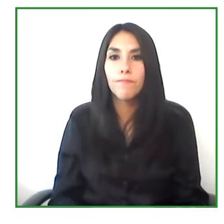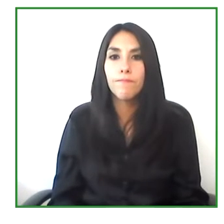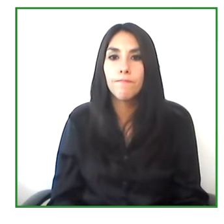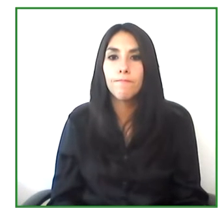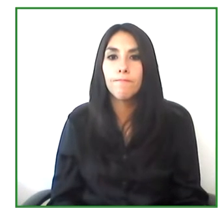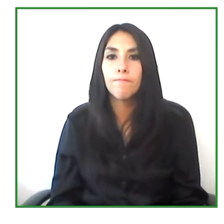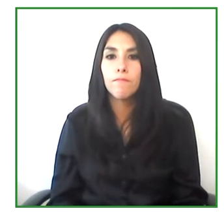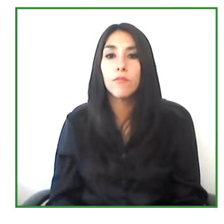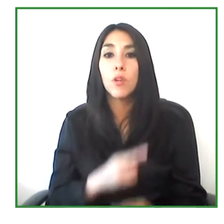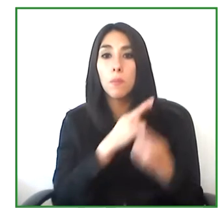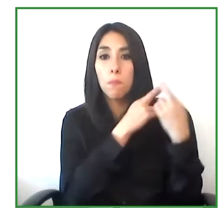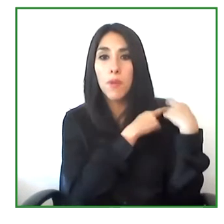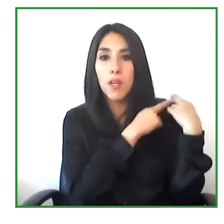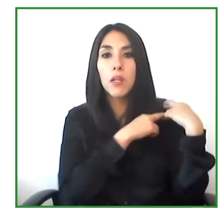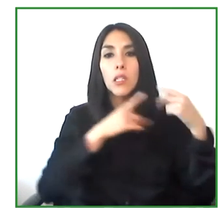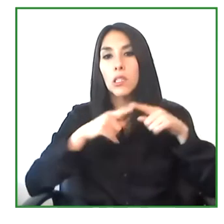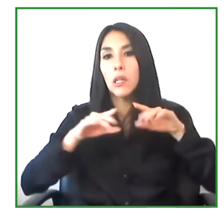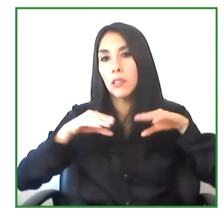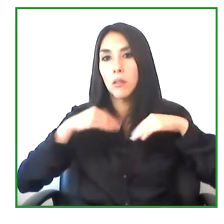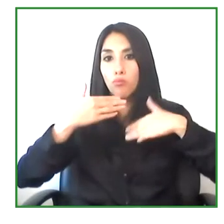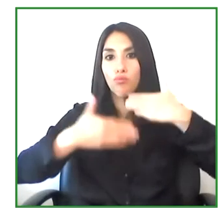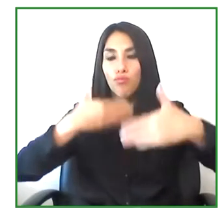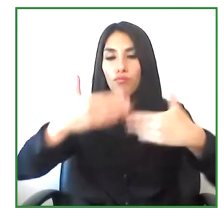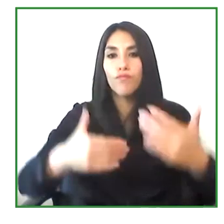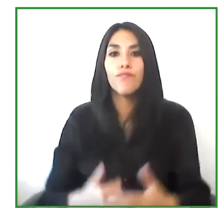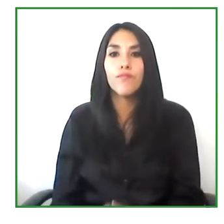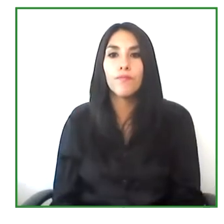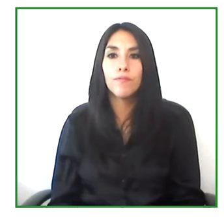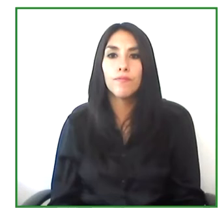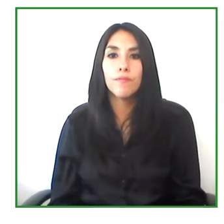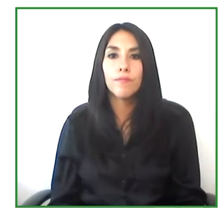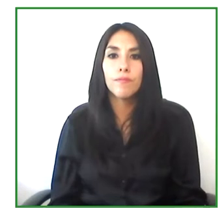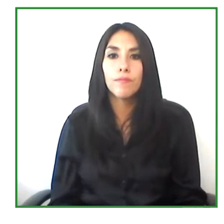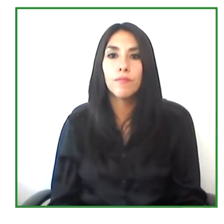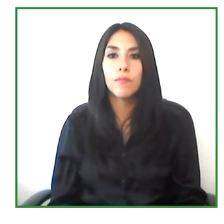learning process and are accounting for their own process.